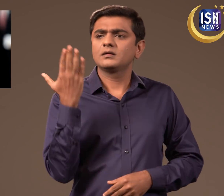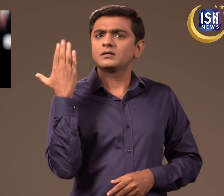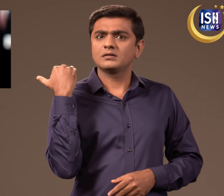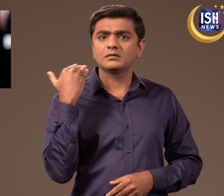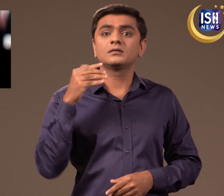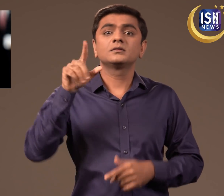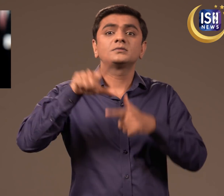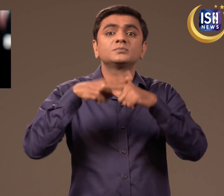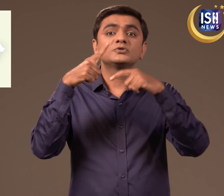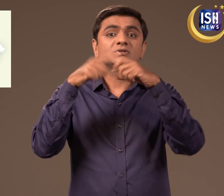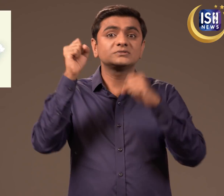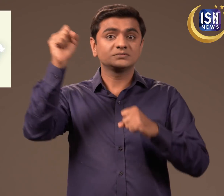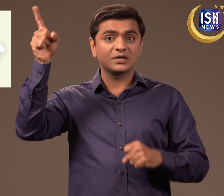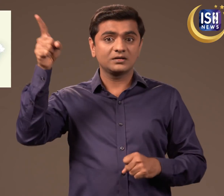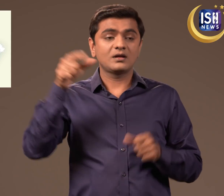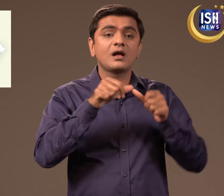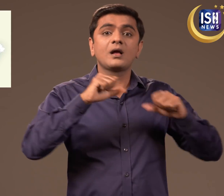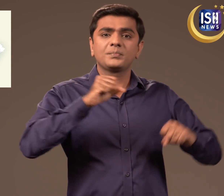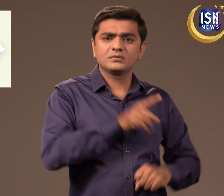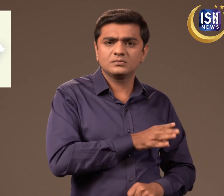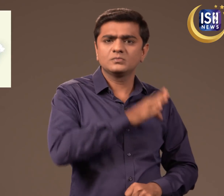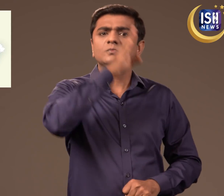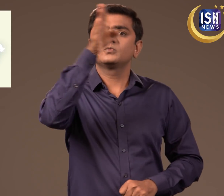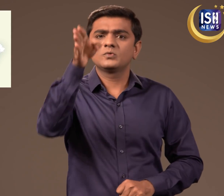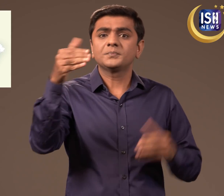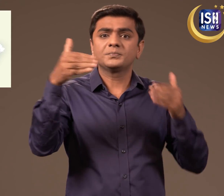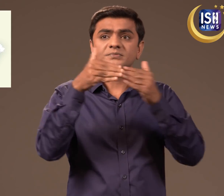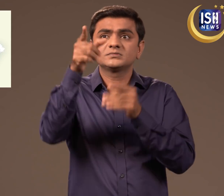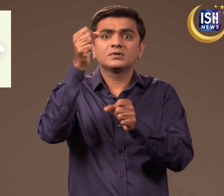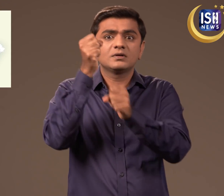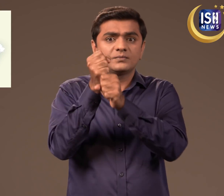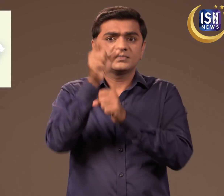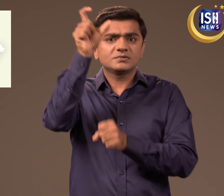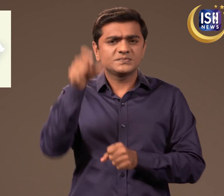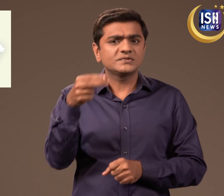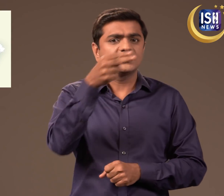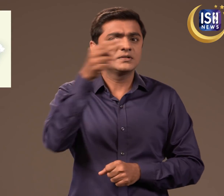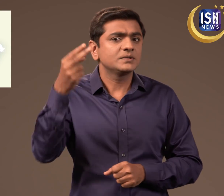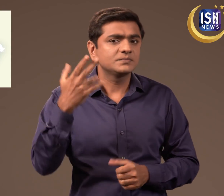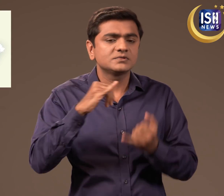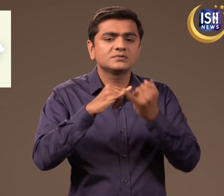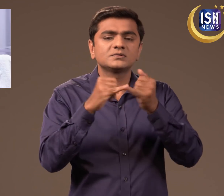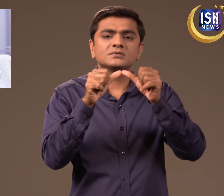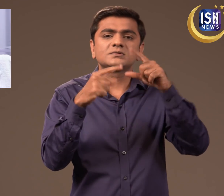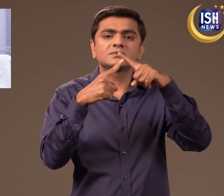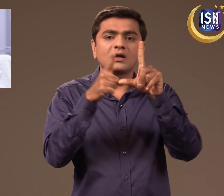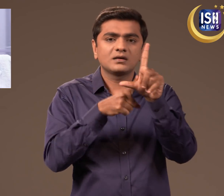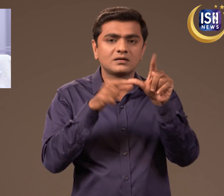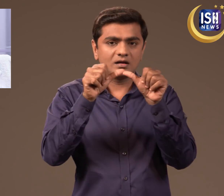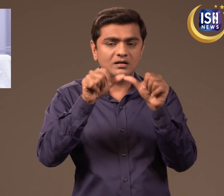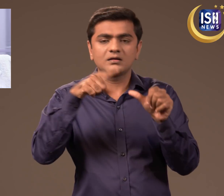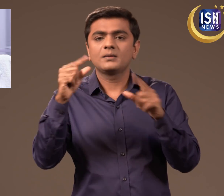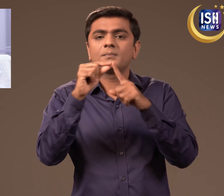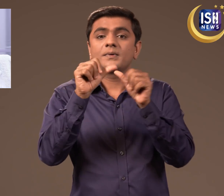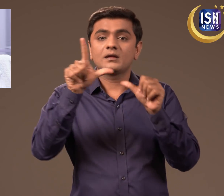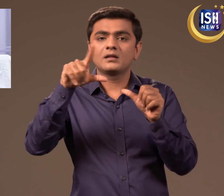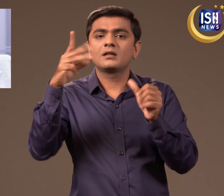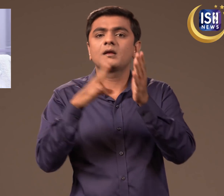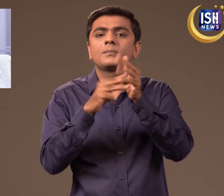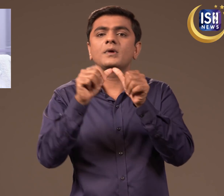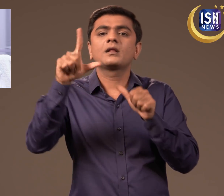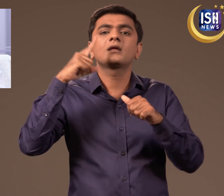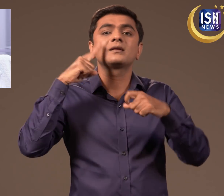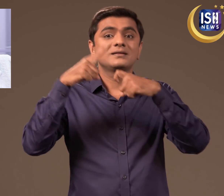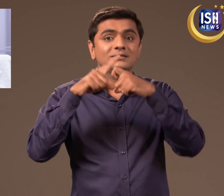Recently Amit Shah went to J&K to meet the governor Satya Pal Malik.